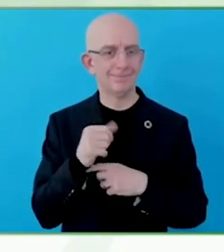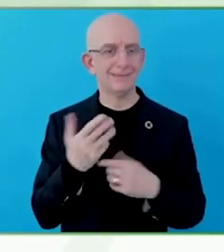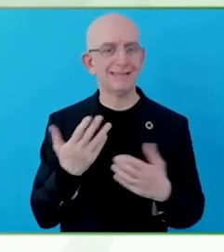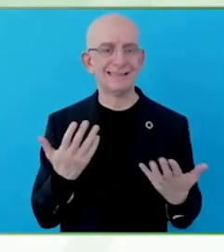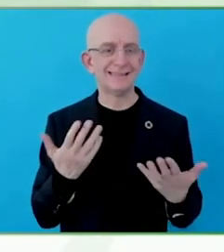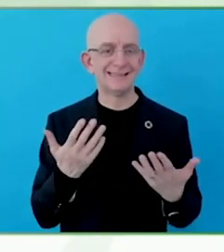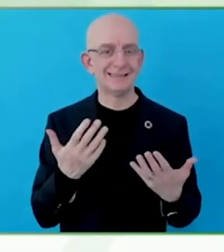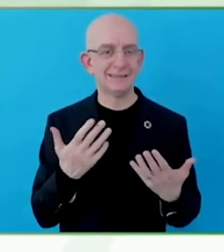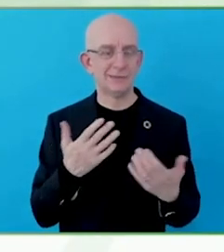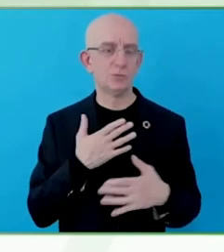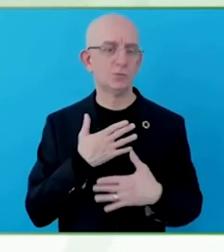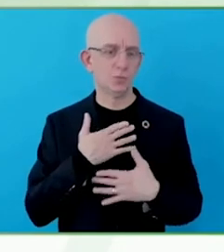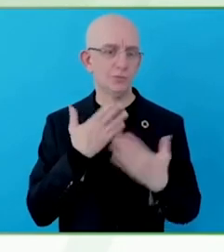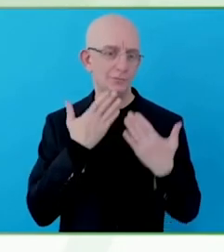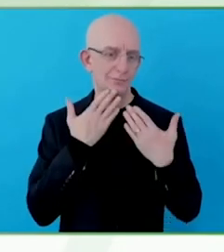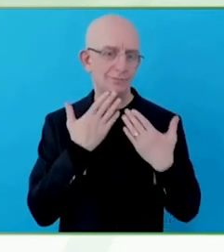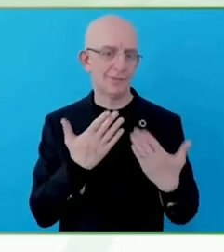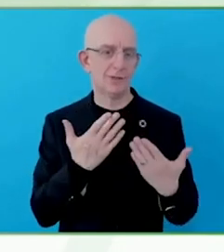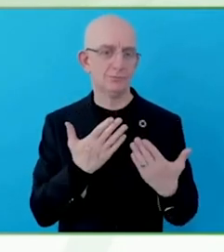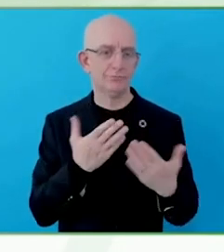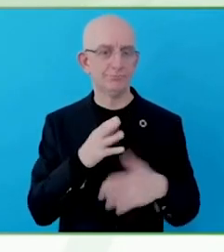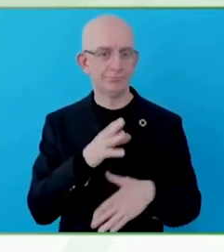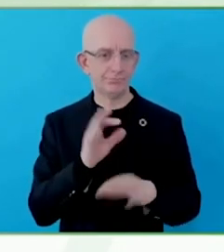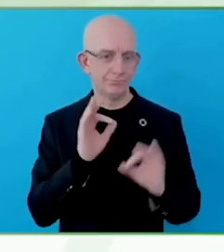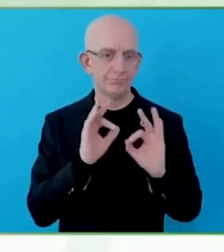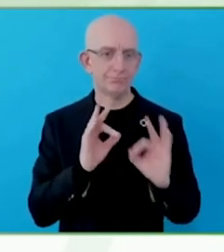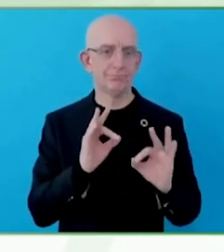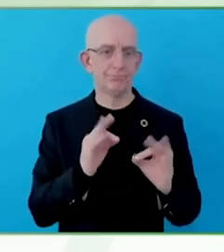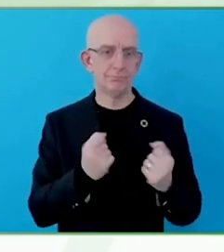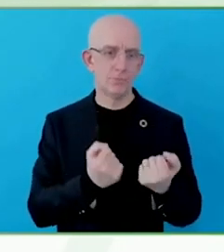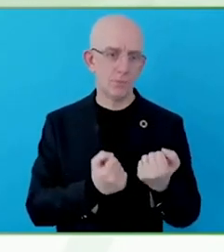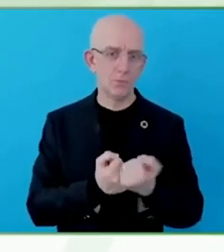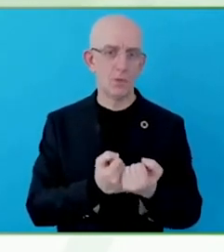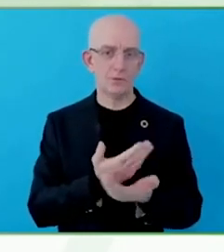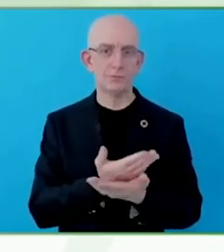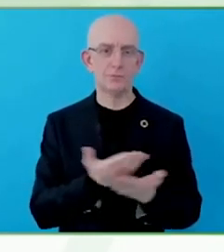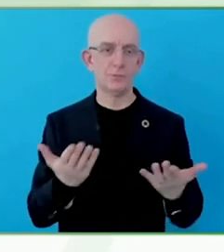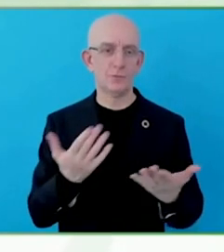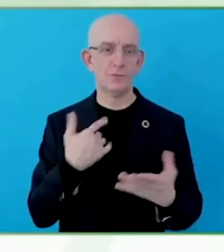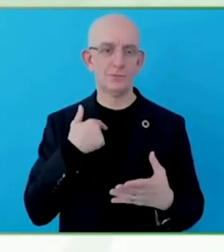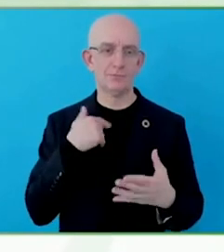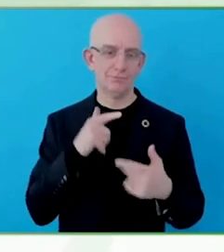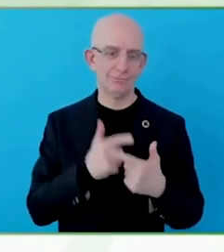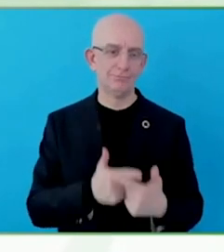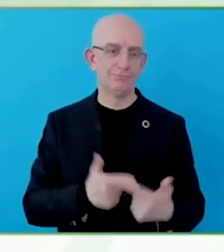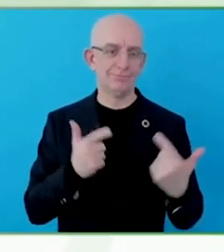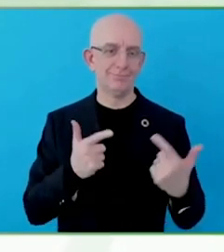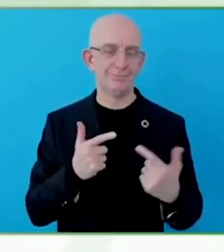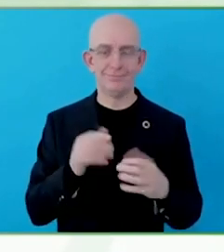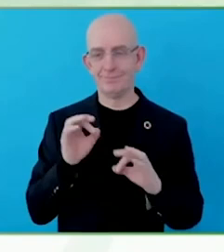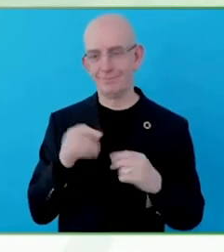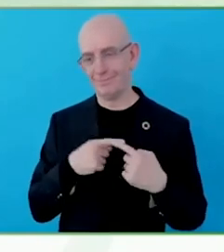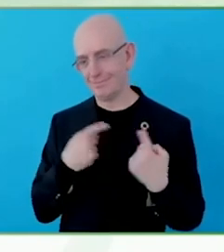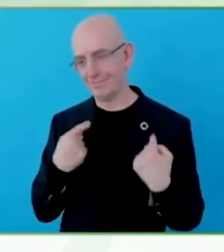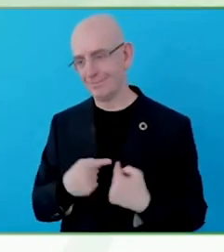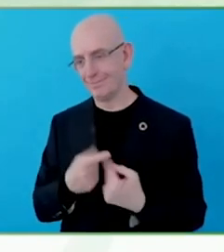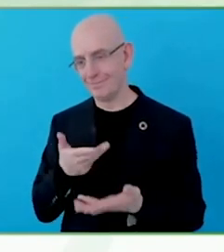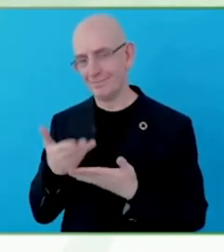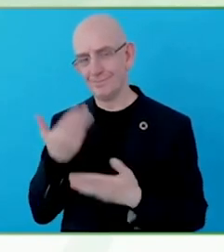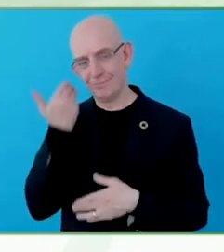You know, I hope to be able to interact with you again. Definitely. Thank you so much.